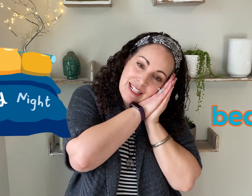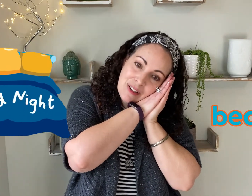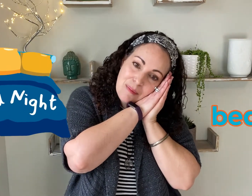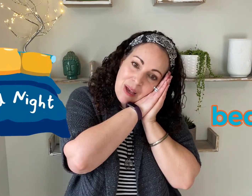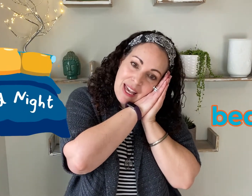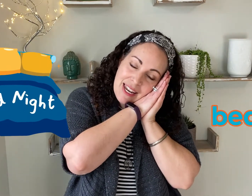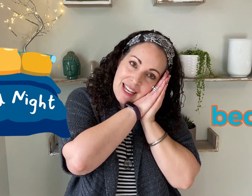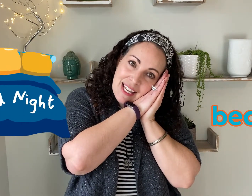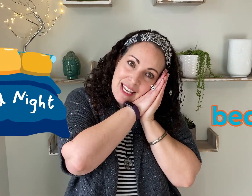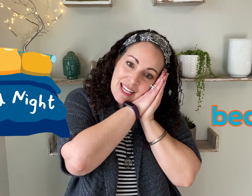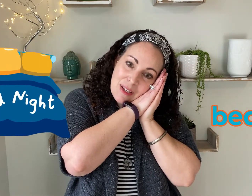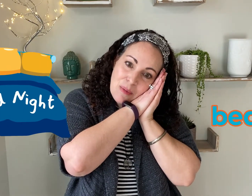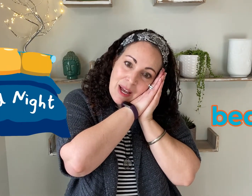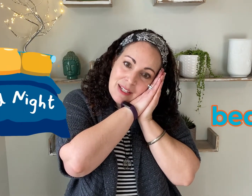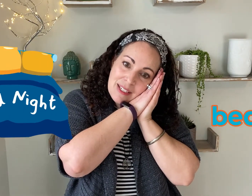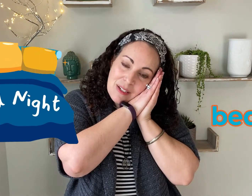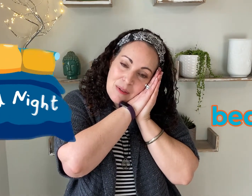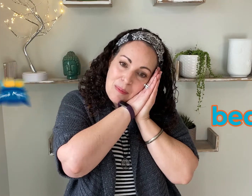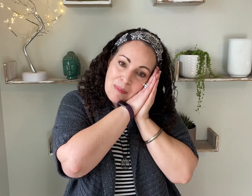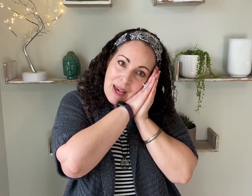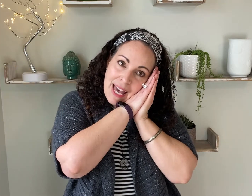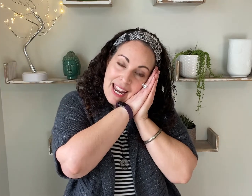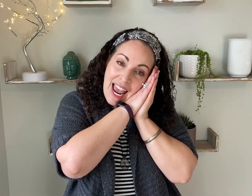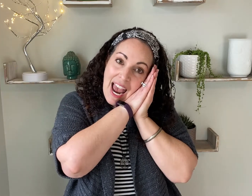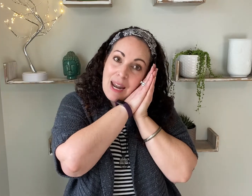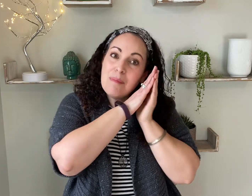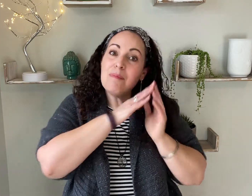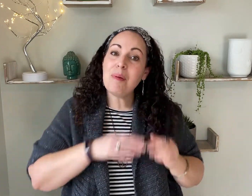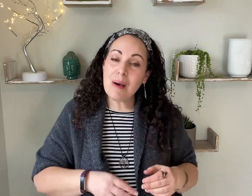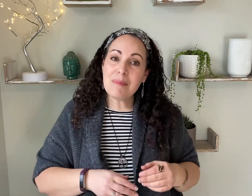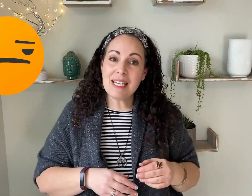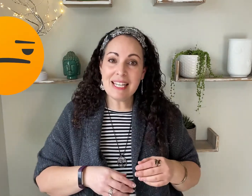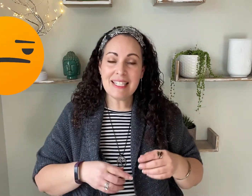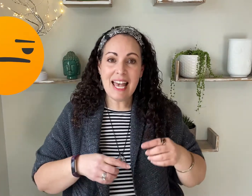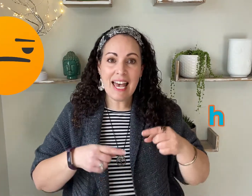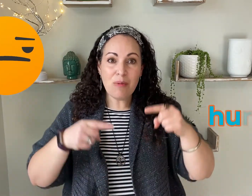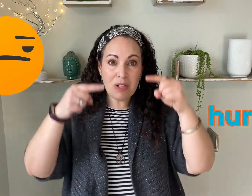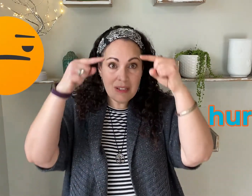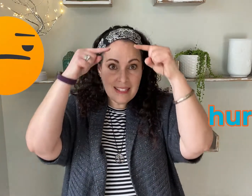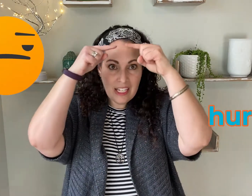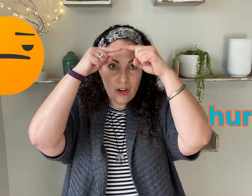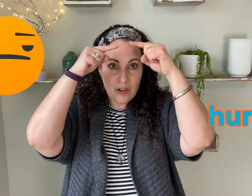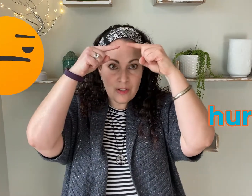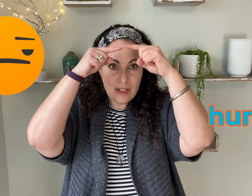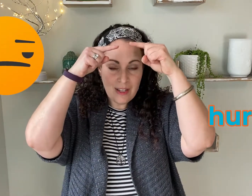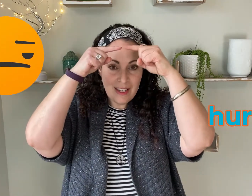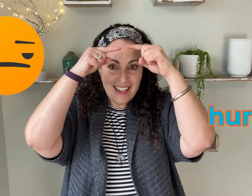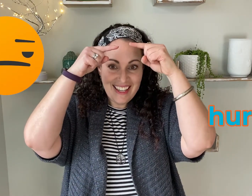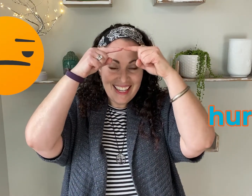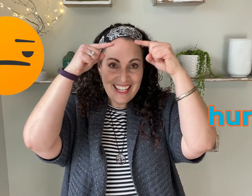down in bed. He went to bed and bumped his head. We're going to sign hurt.